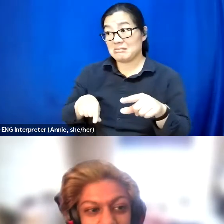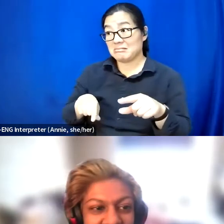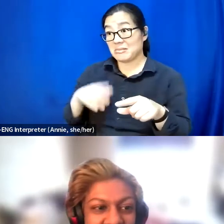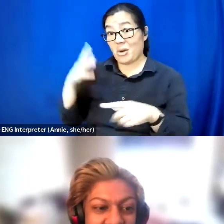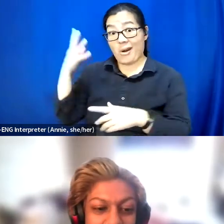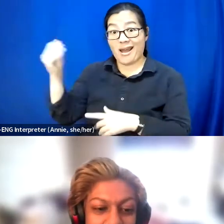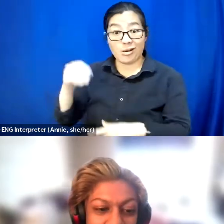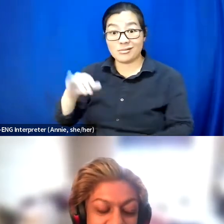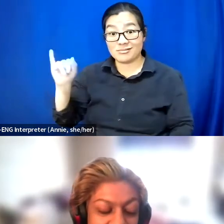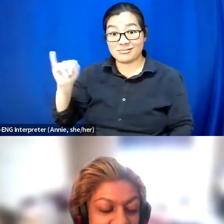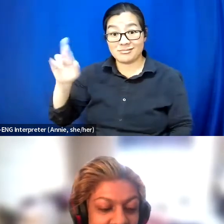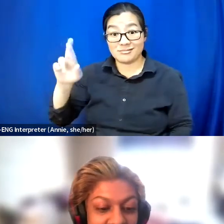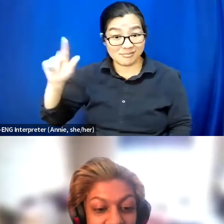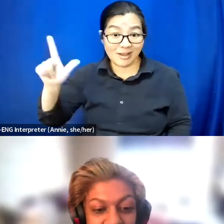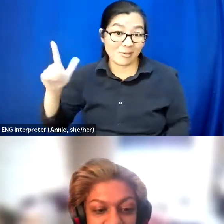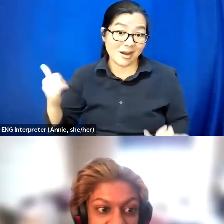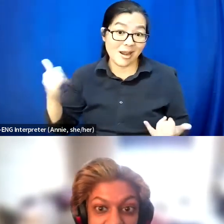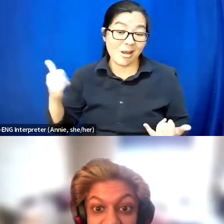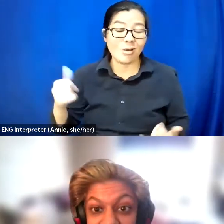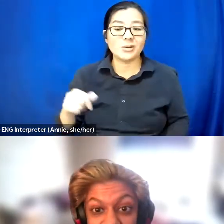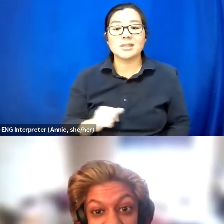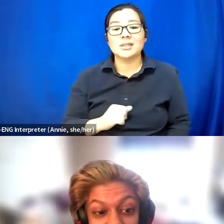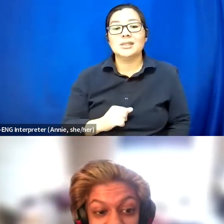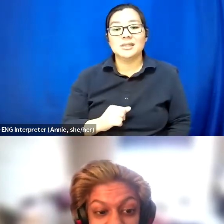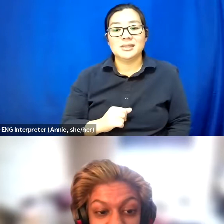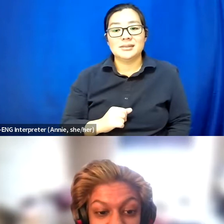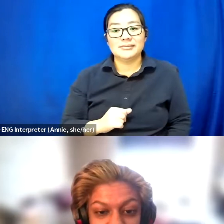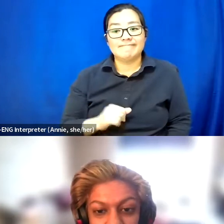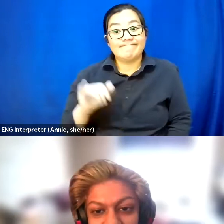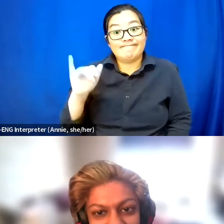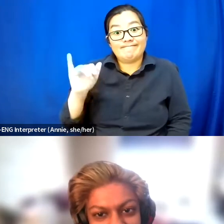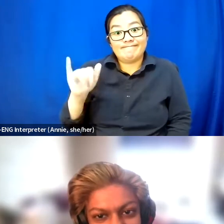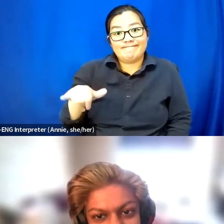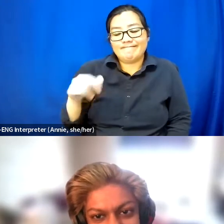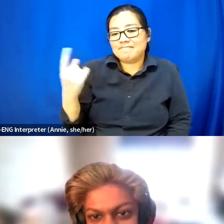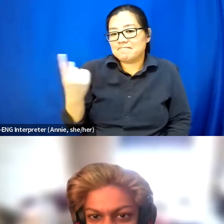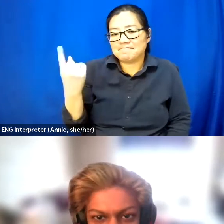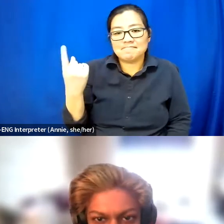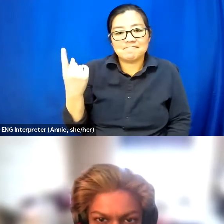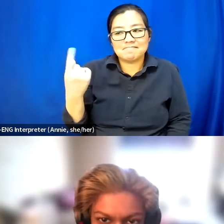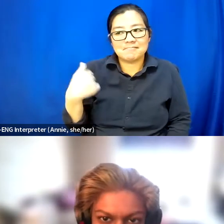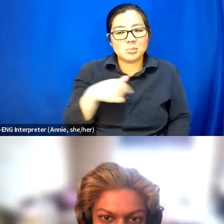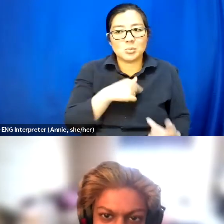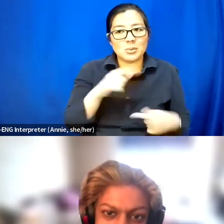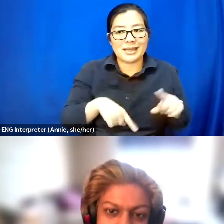And so that is just something that we can't think about right now.